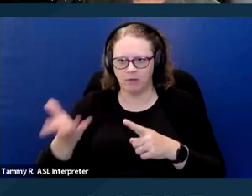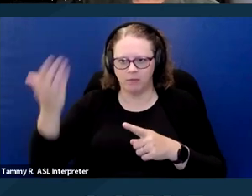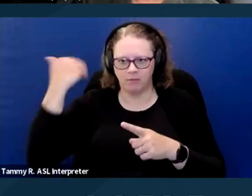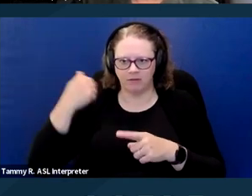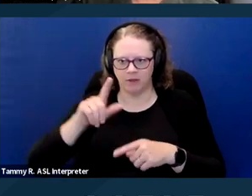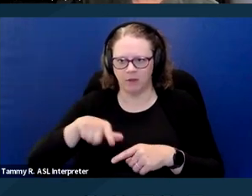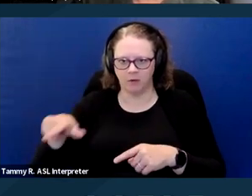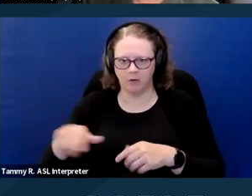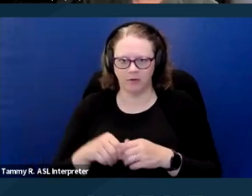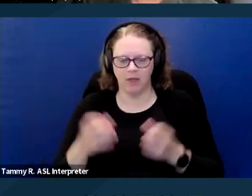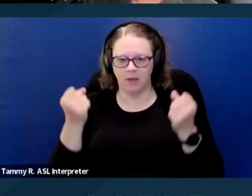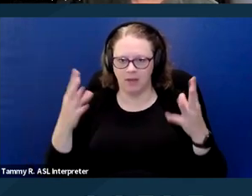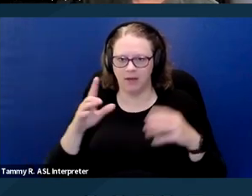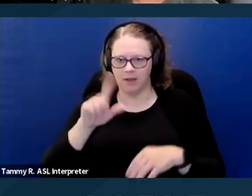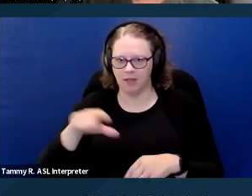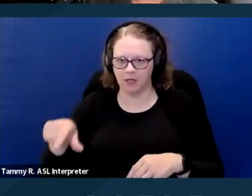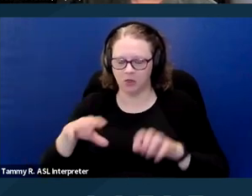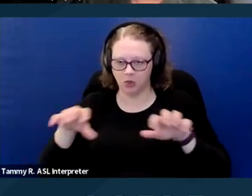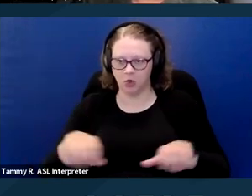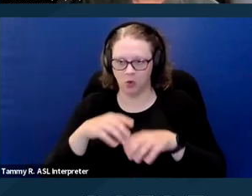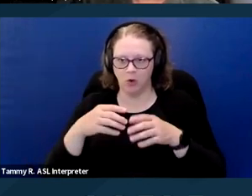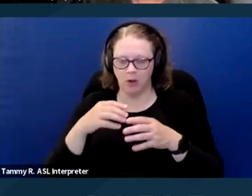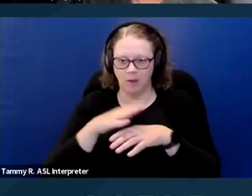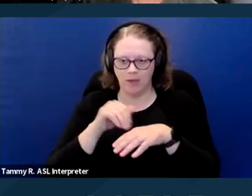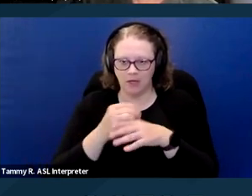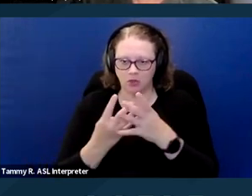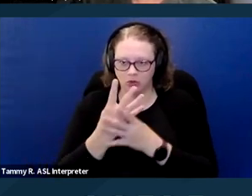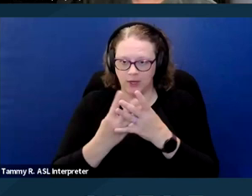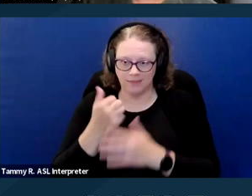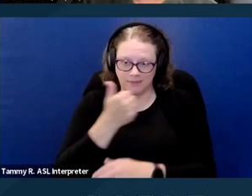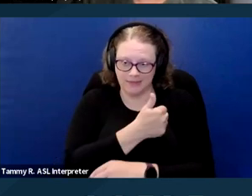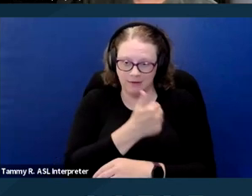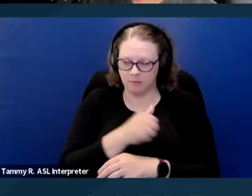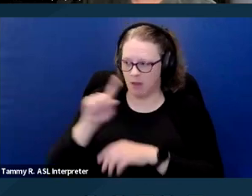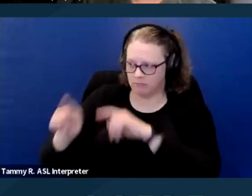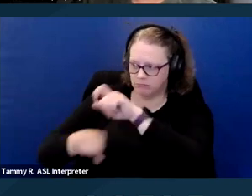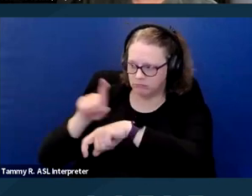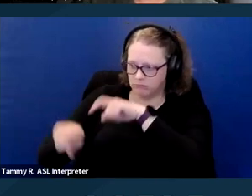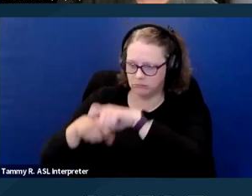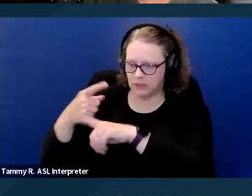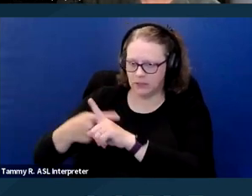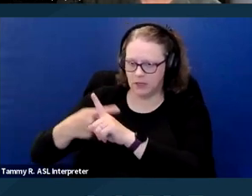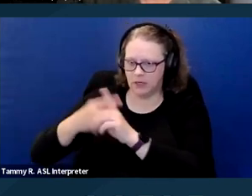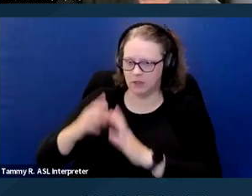Many landlords do pets screening themselves by asking tenants questions during the application process